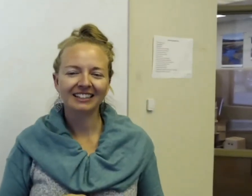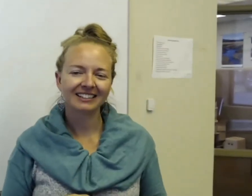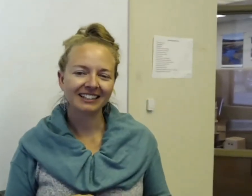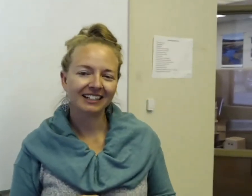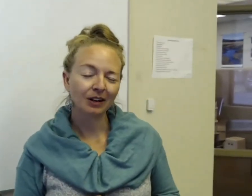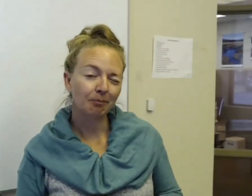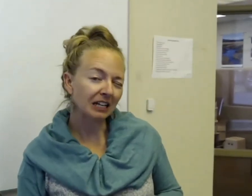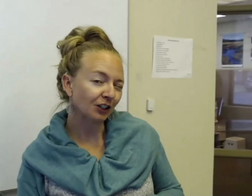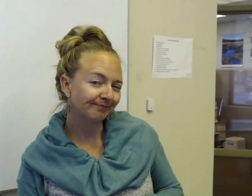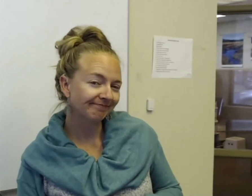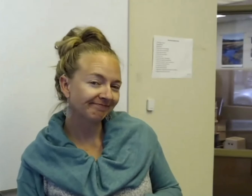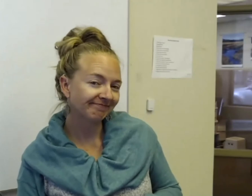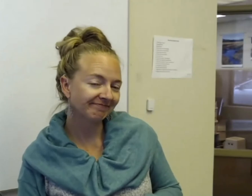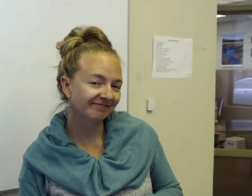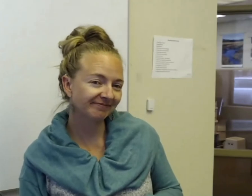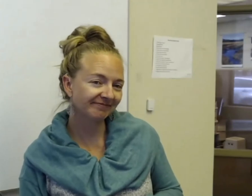And let's see, we got beaver.